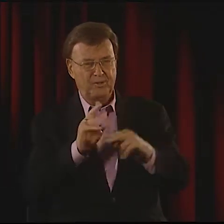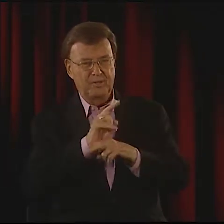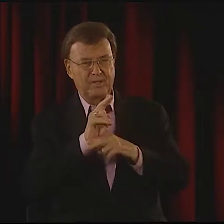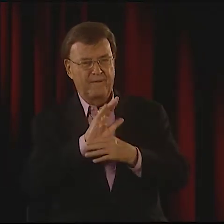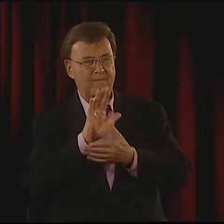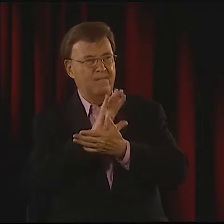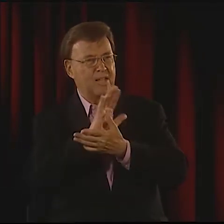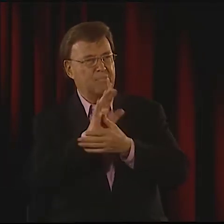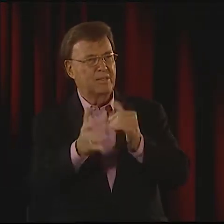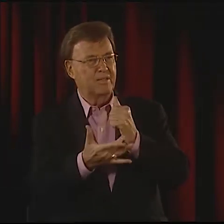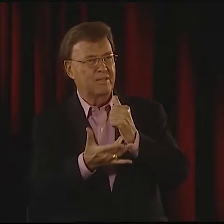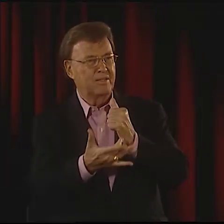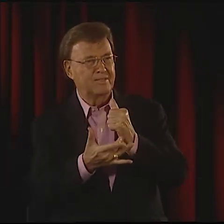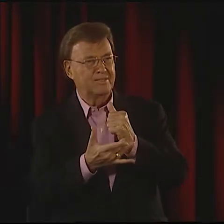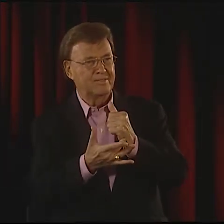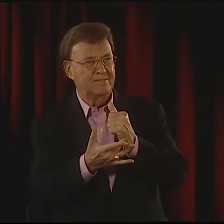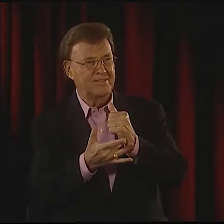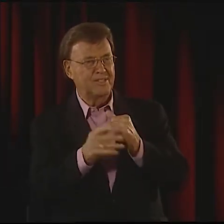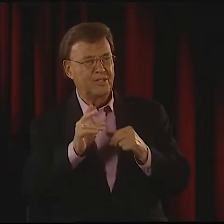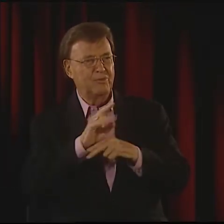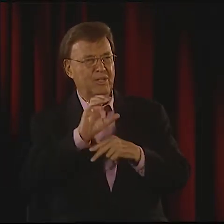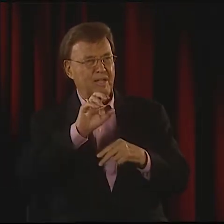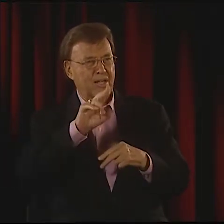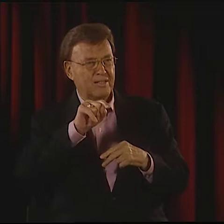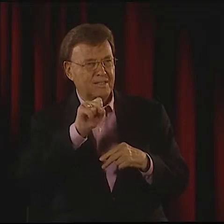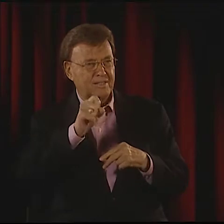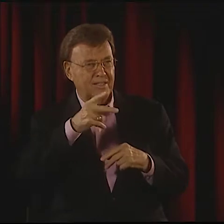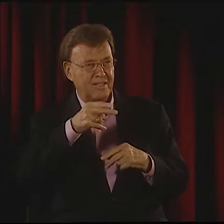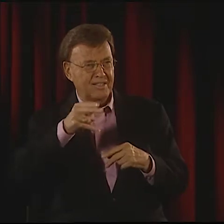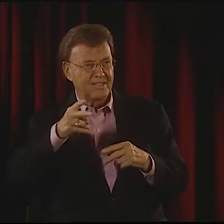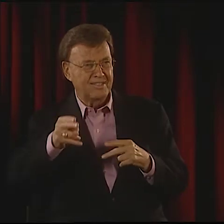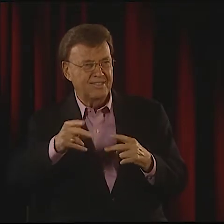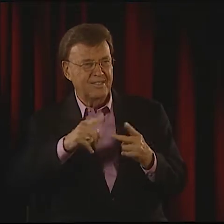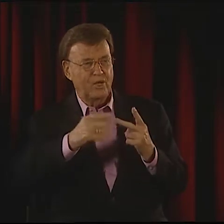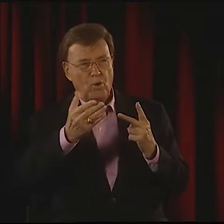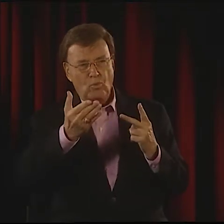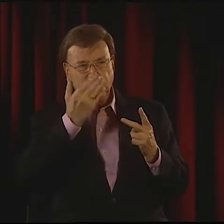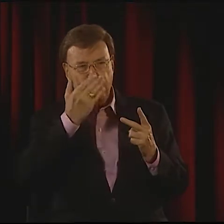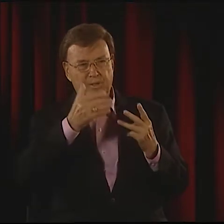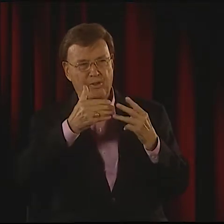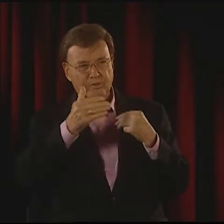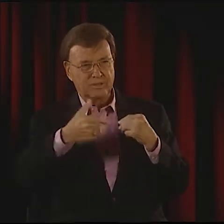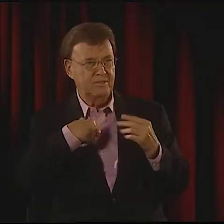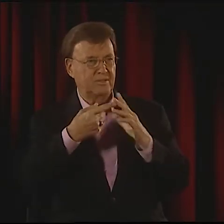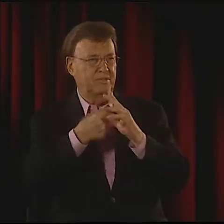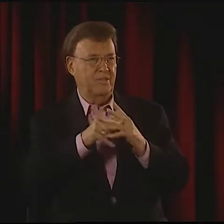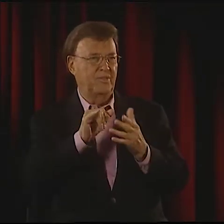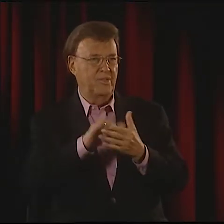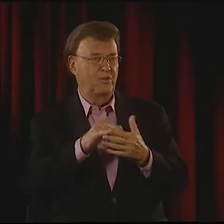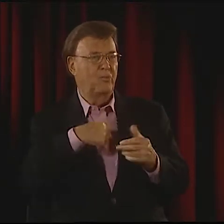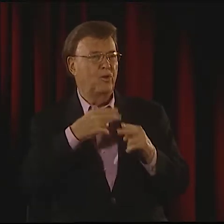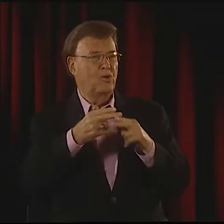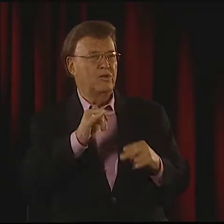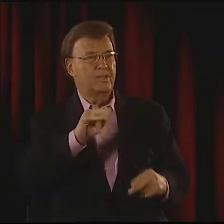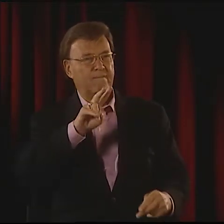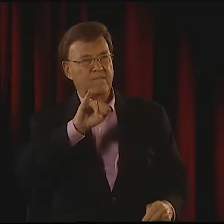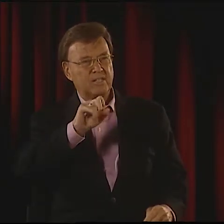I CHANGE IT INTO A SMALLER FRAME SIZE AND SOMEWHAT LIKE A FILM FRAME. IT'S AS IF YOU WERE EDITING BETWEEN DIFFERENT SHOTS--